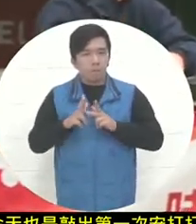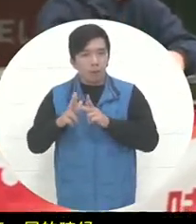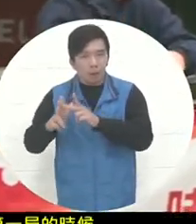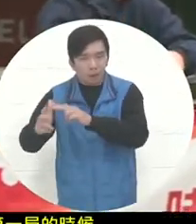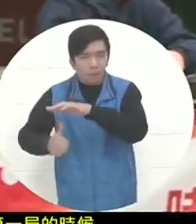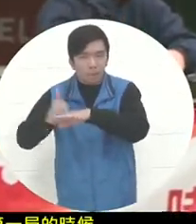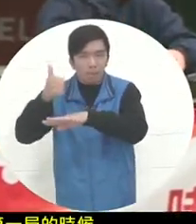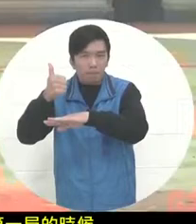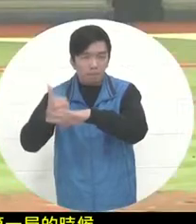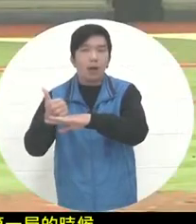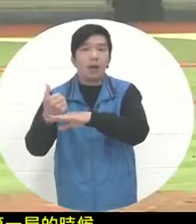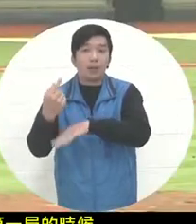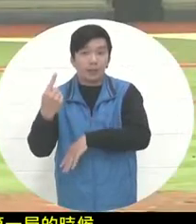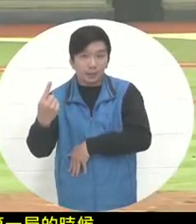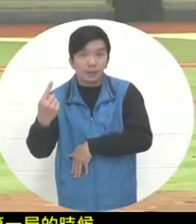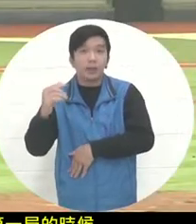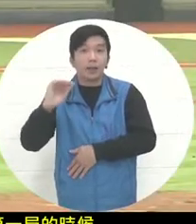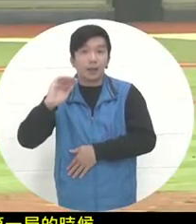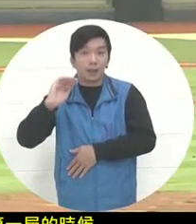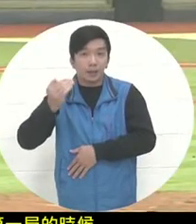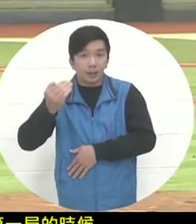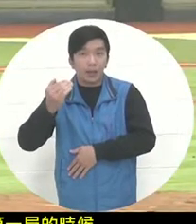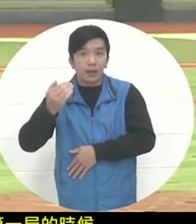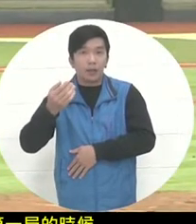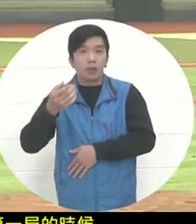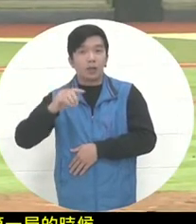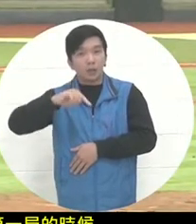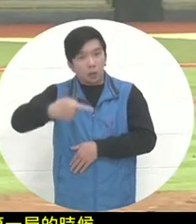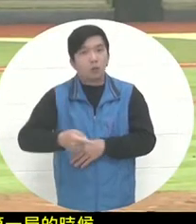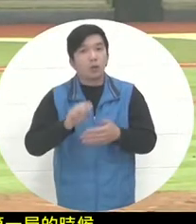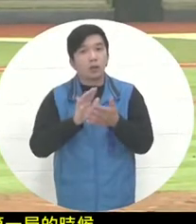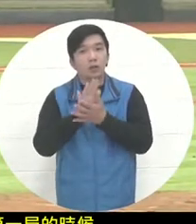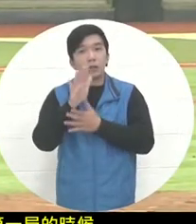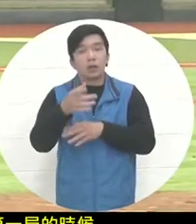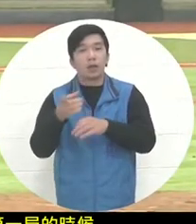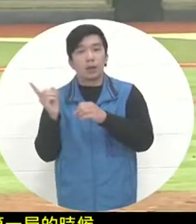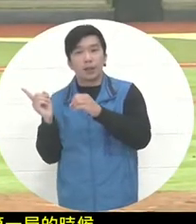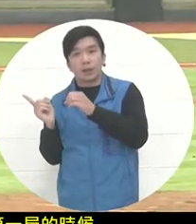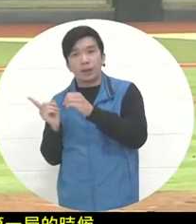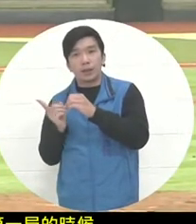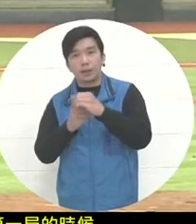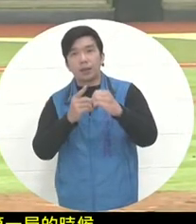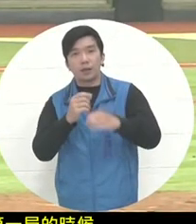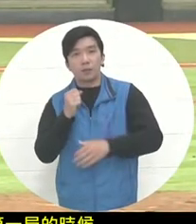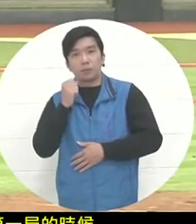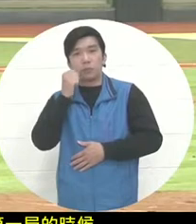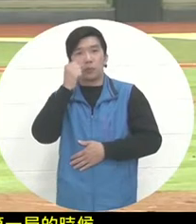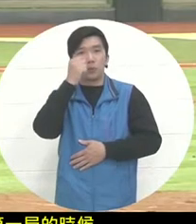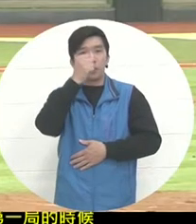the shortstop fly ball